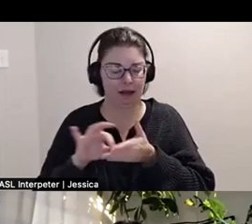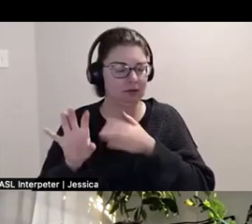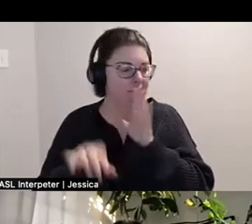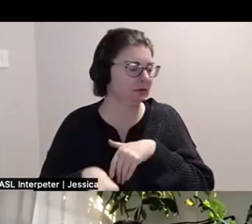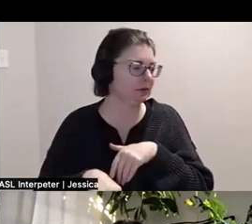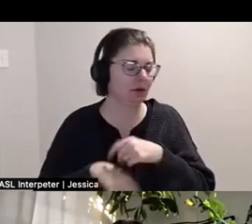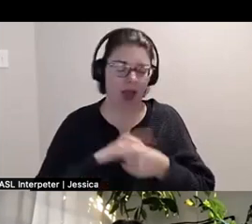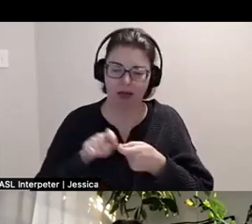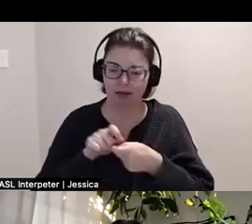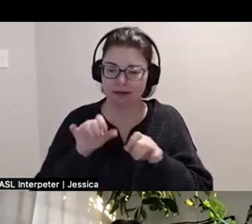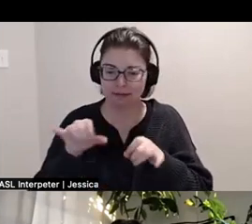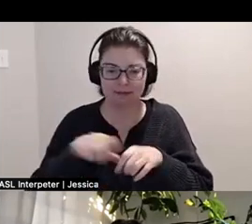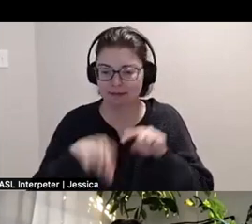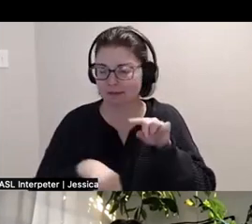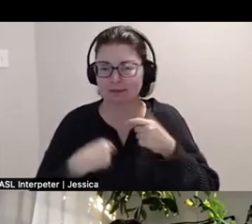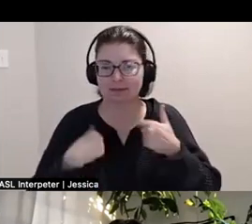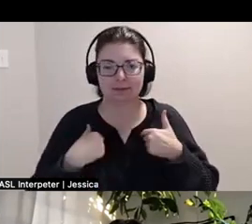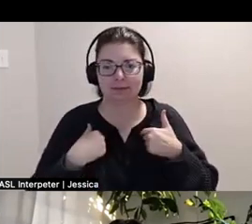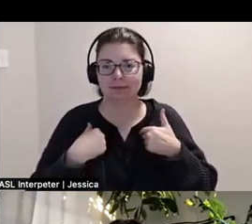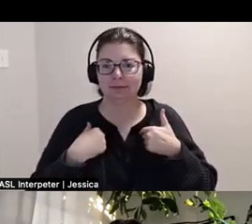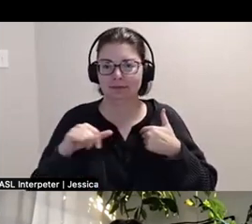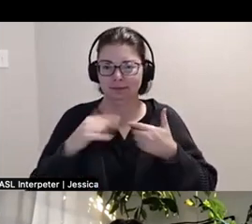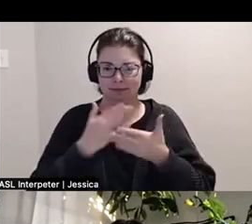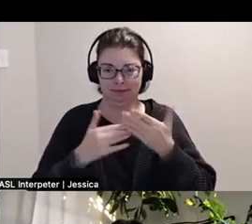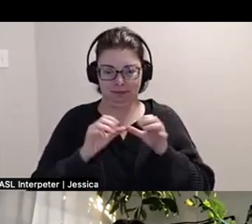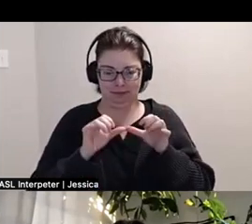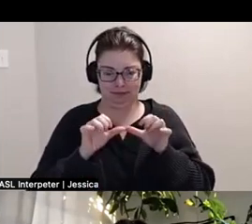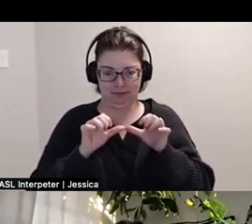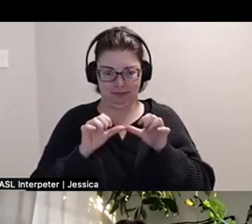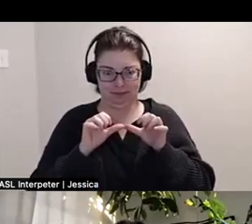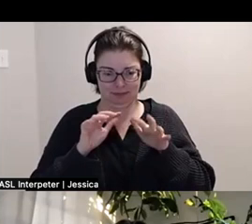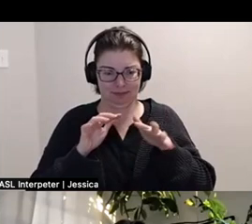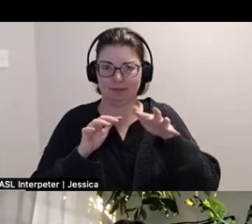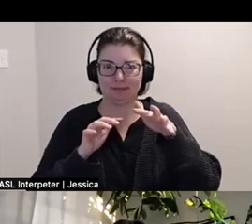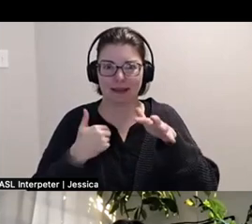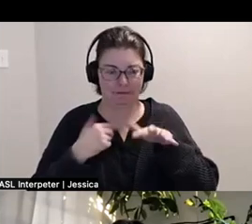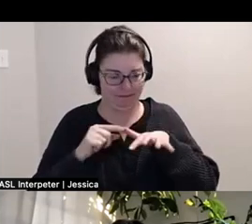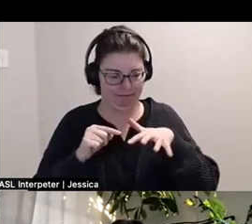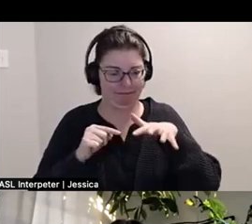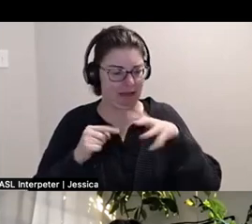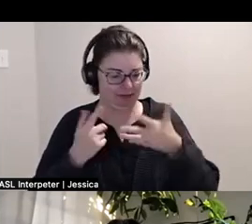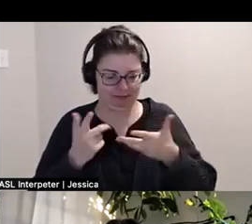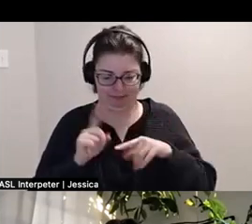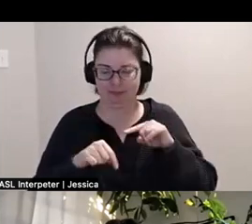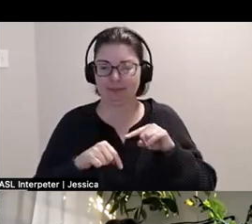And also don't have the like hand steadiness to do that. And that felt really good and freeing.